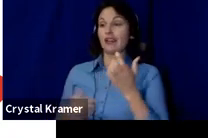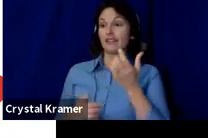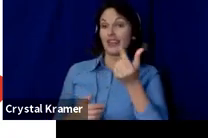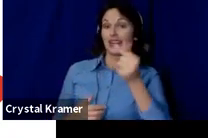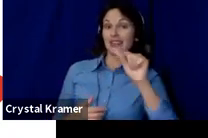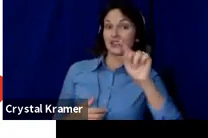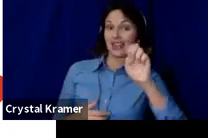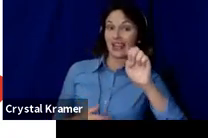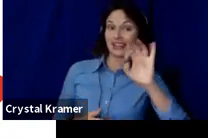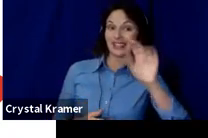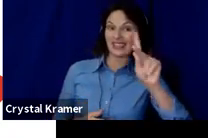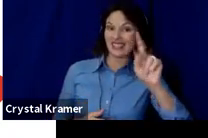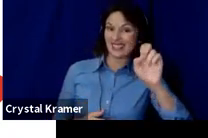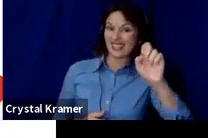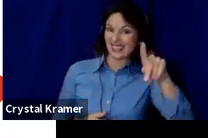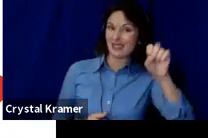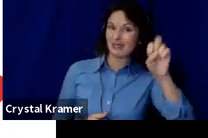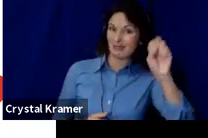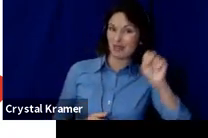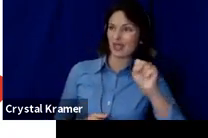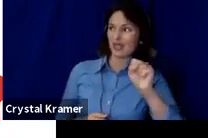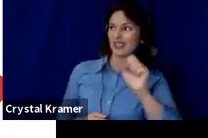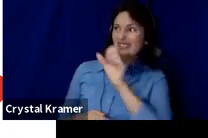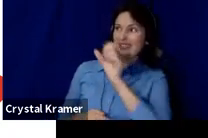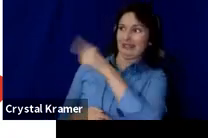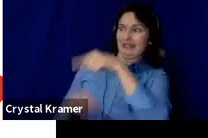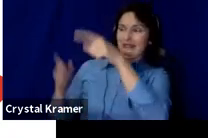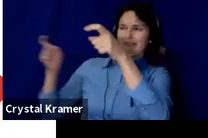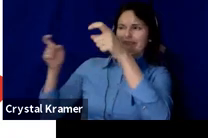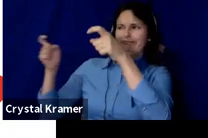the creator to connect with the audiences that can either experience the work or that